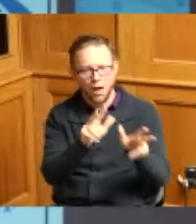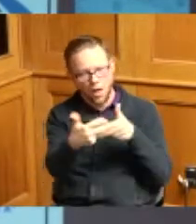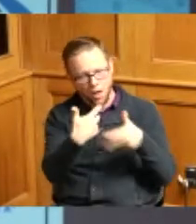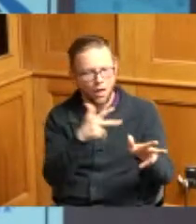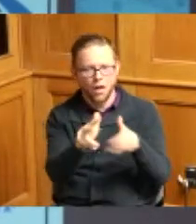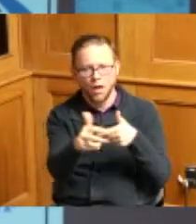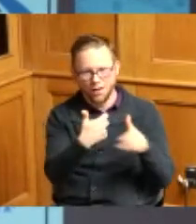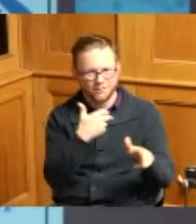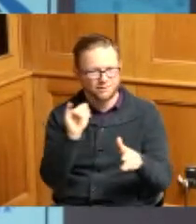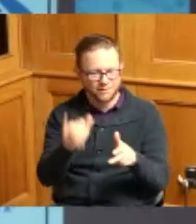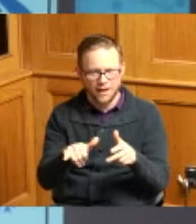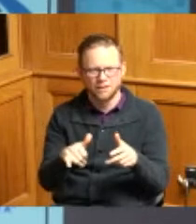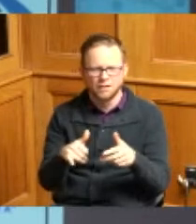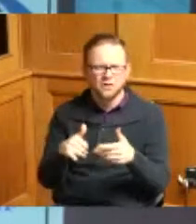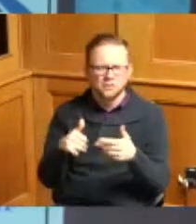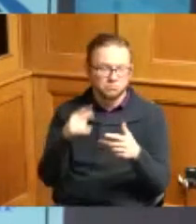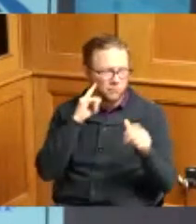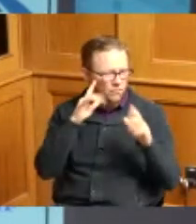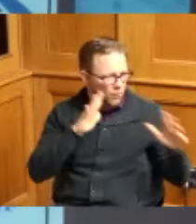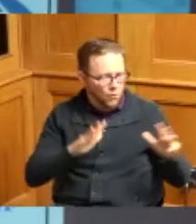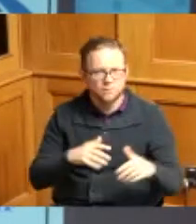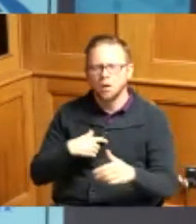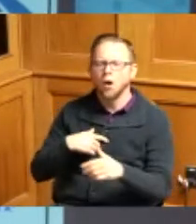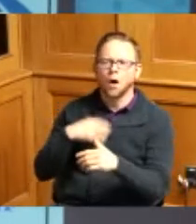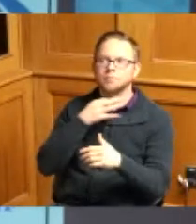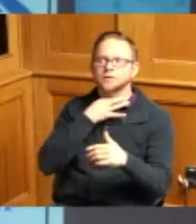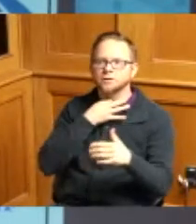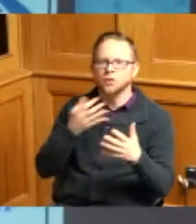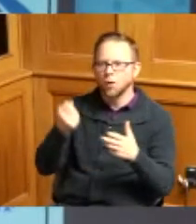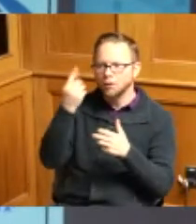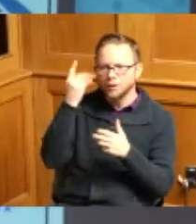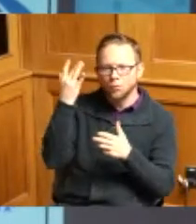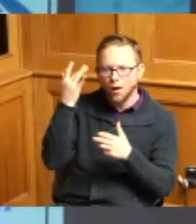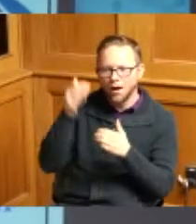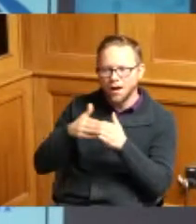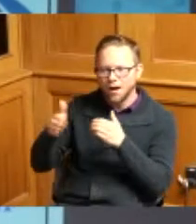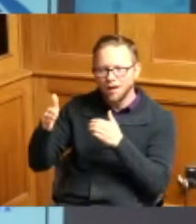idea of why the neighbors would be objecting whether it's in front of us or the Trustees